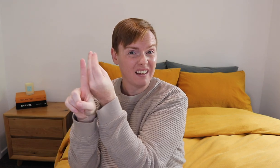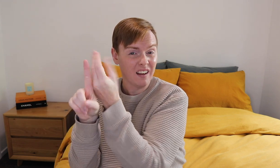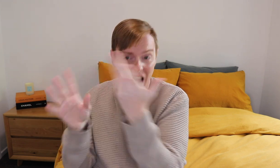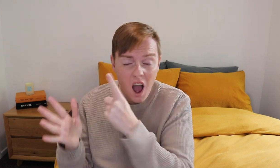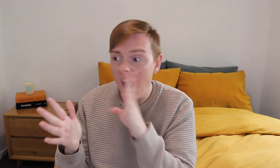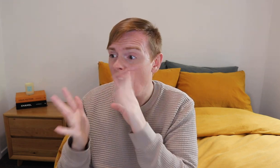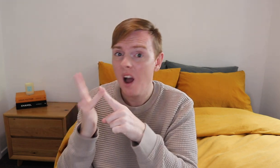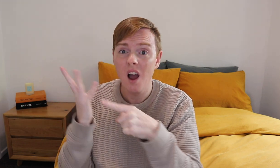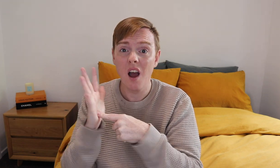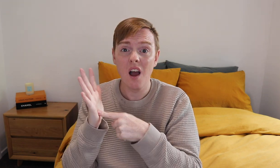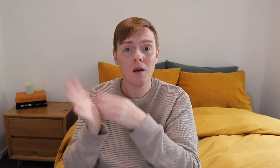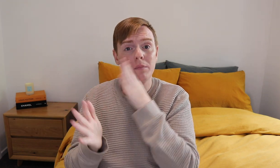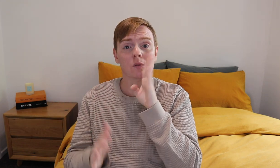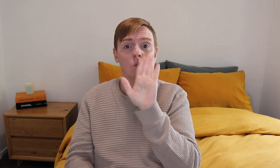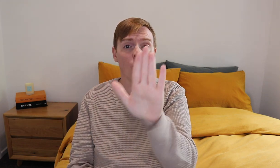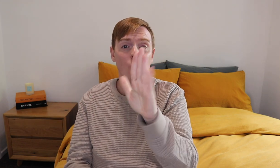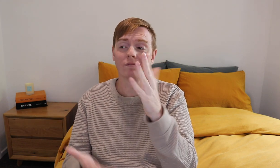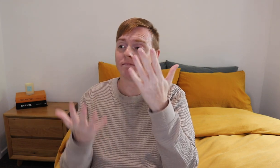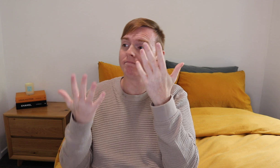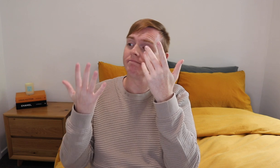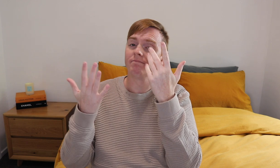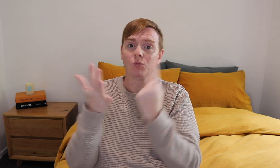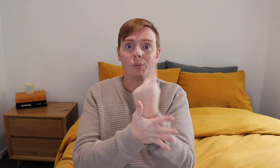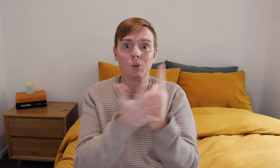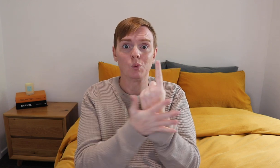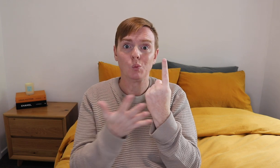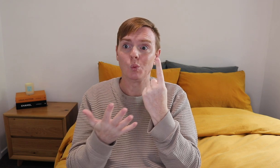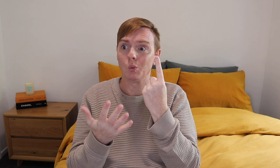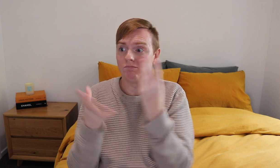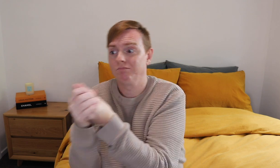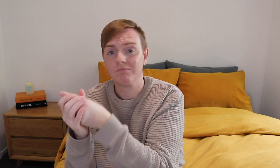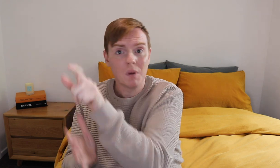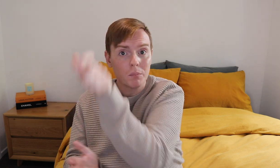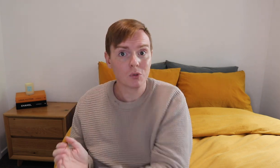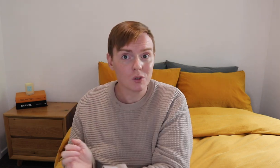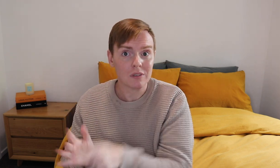so you miss out the opportunity to be with this person.